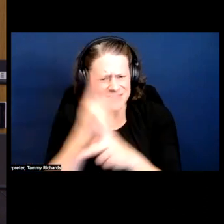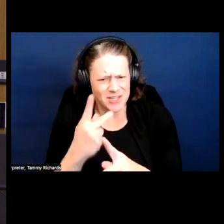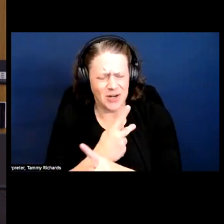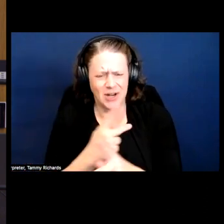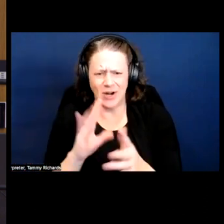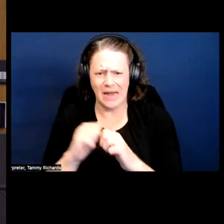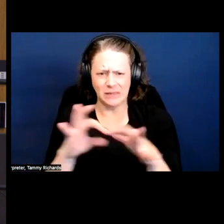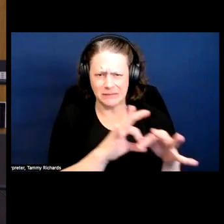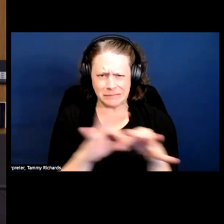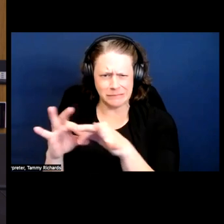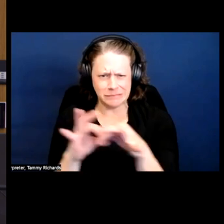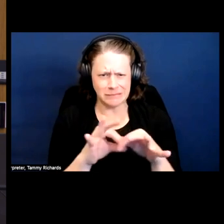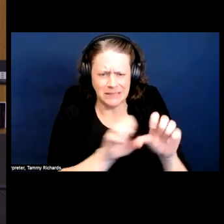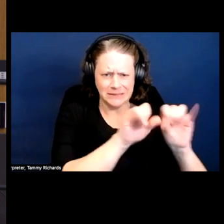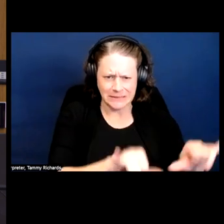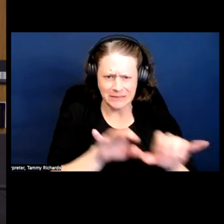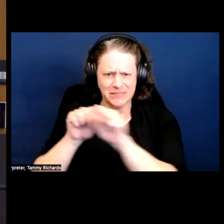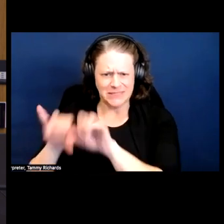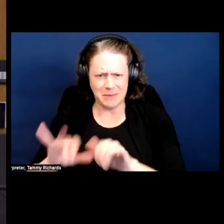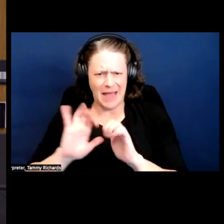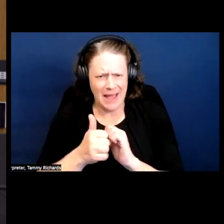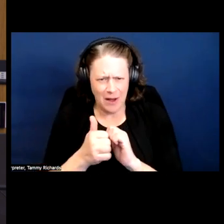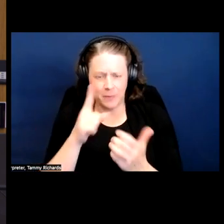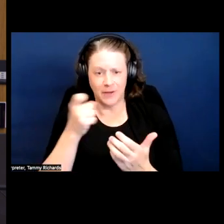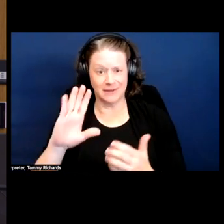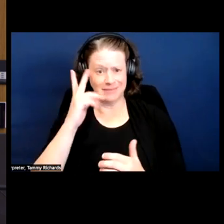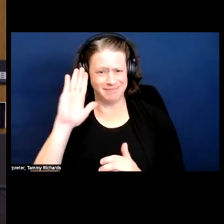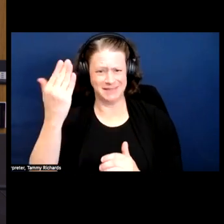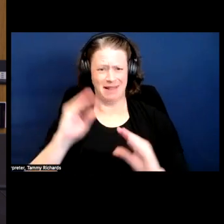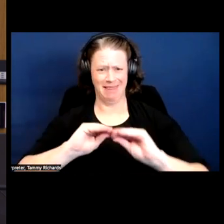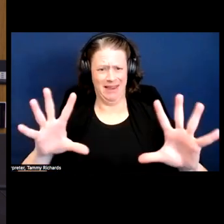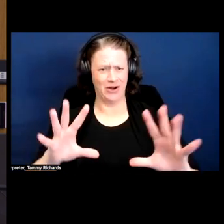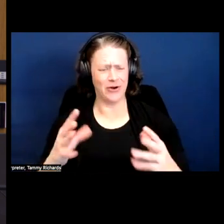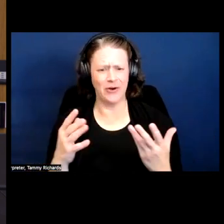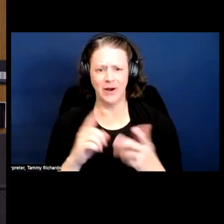between these systems, because, to me, it seemed very clear and obvious and there was